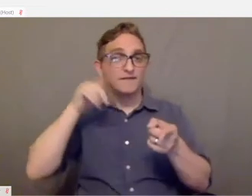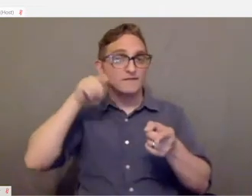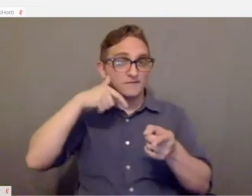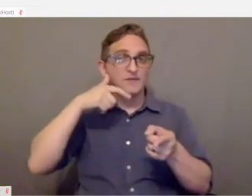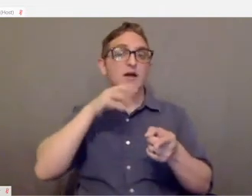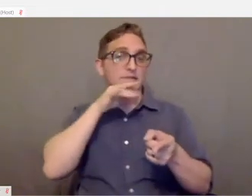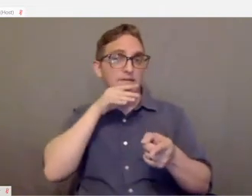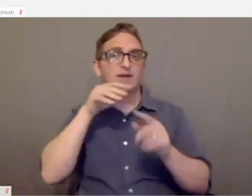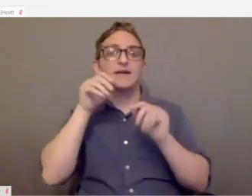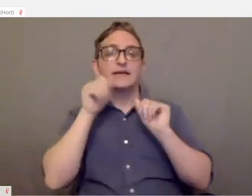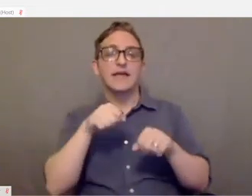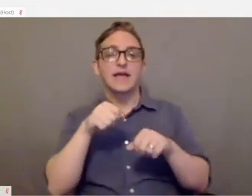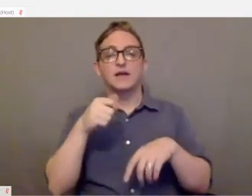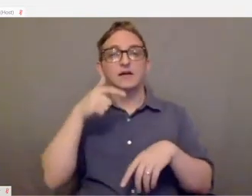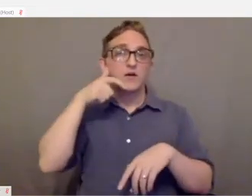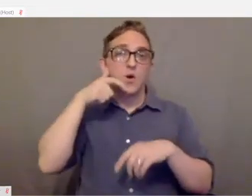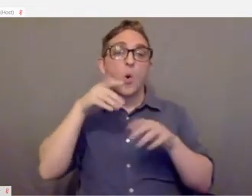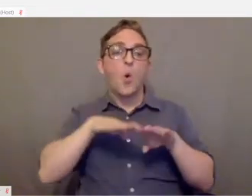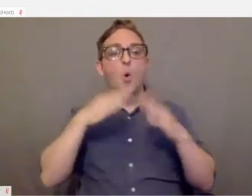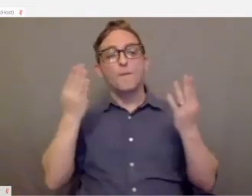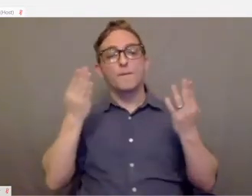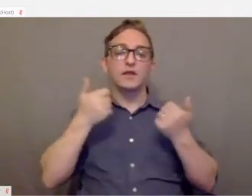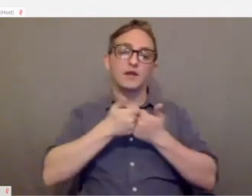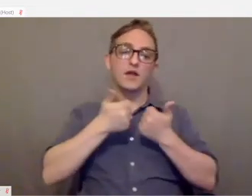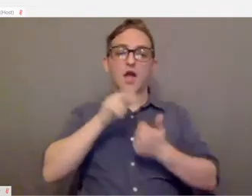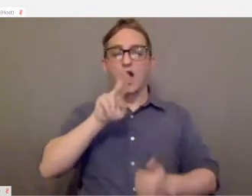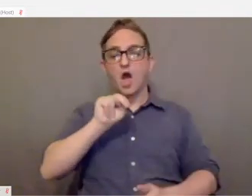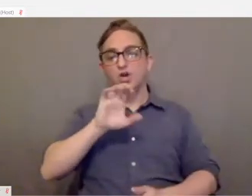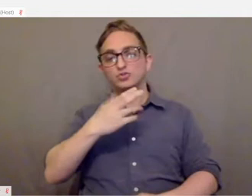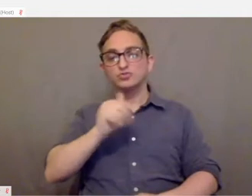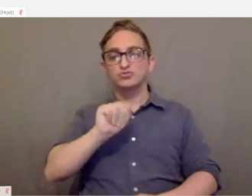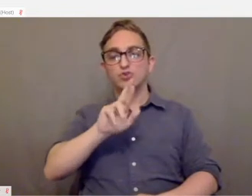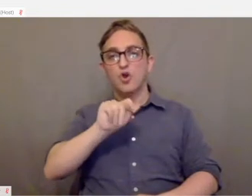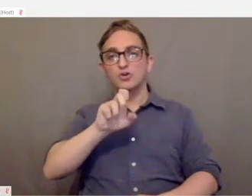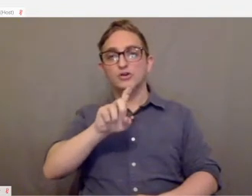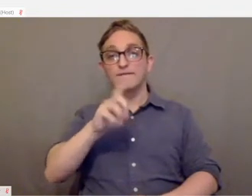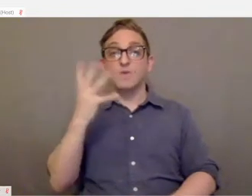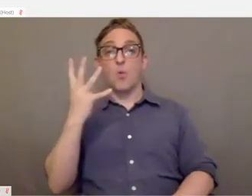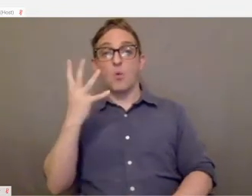You could say open unchartered 4 and it would start the game up for you.